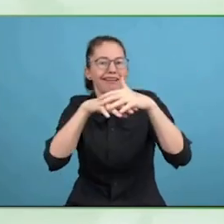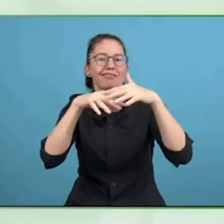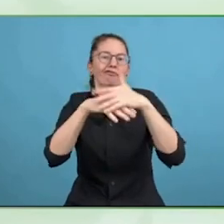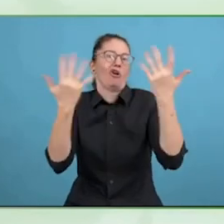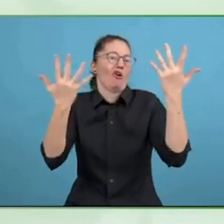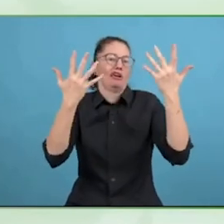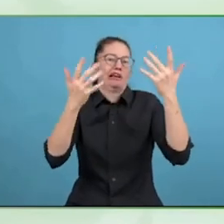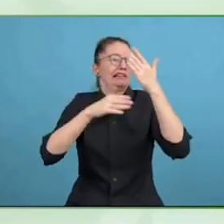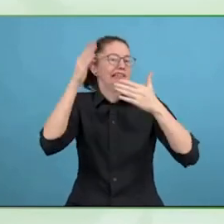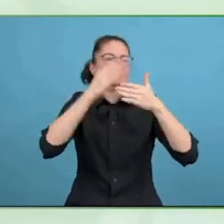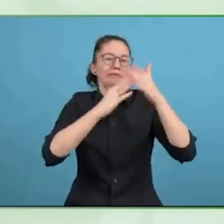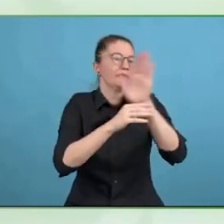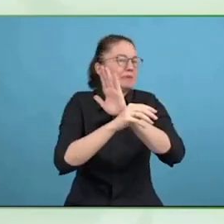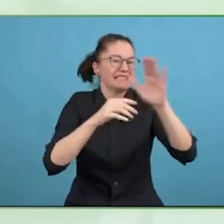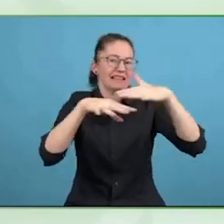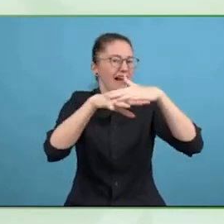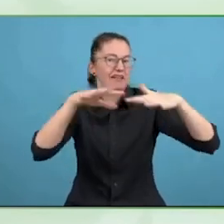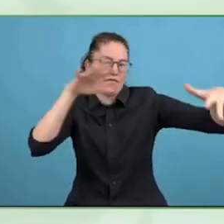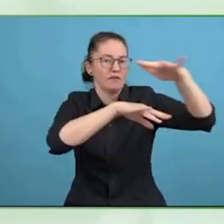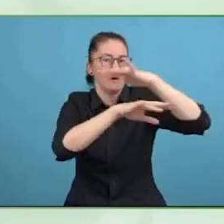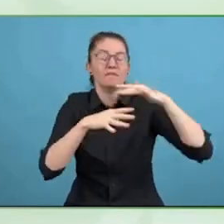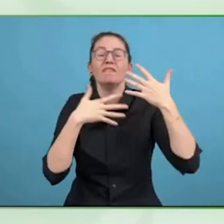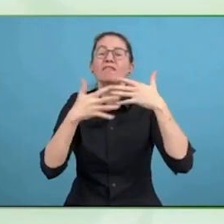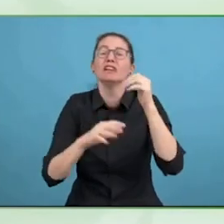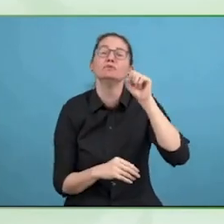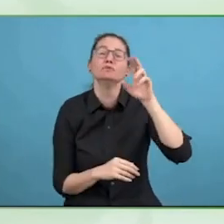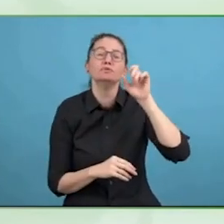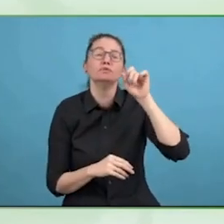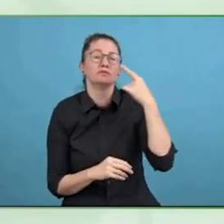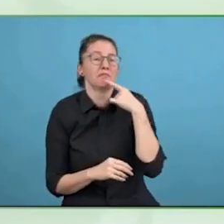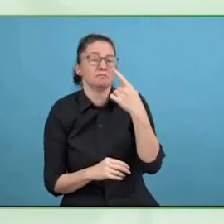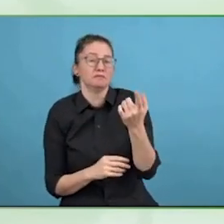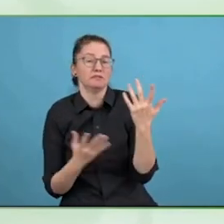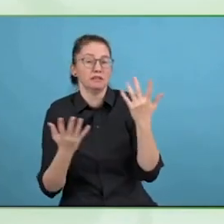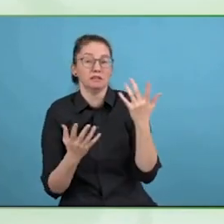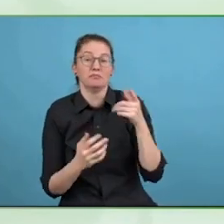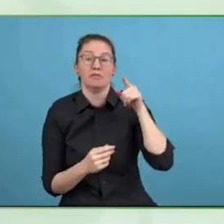mentioned 47 questions, very easy to answer, basically binary, there